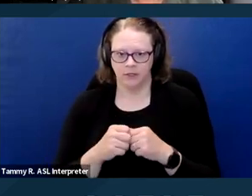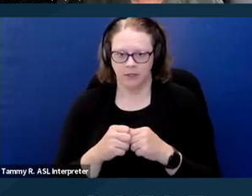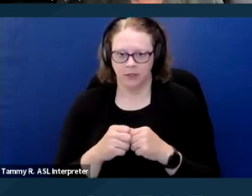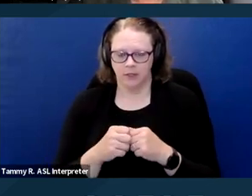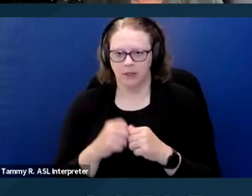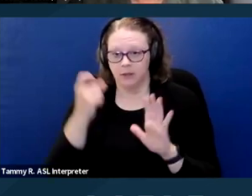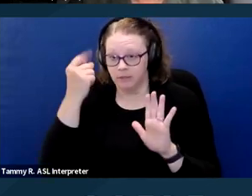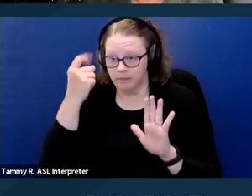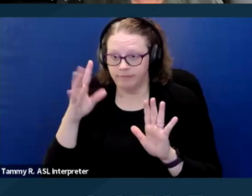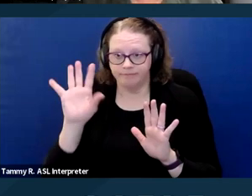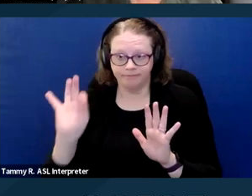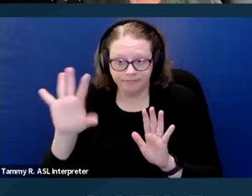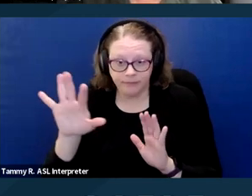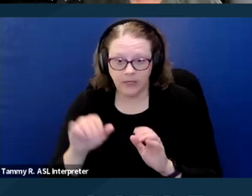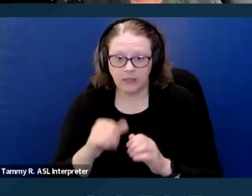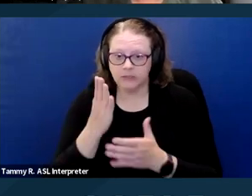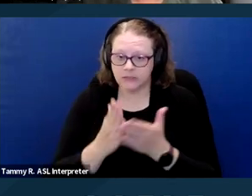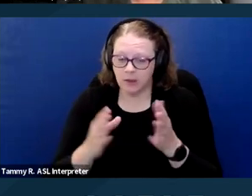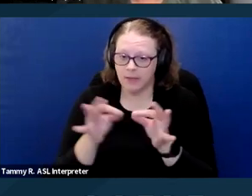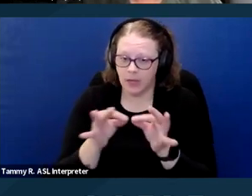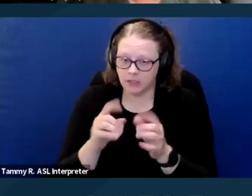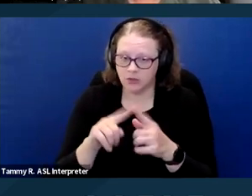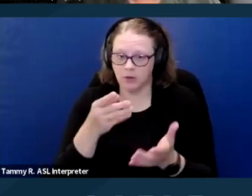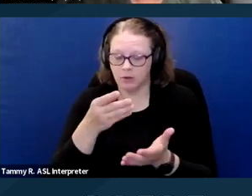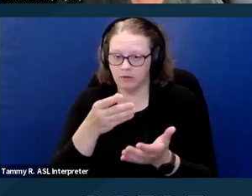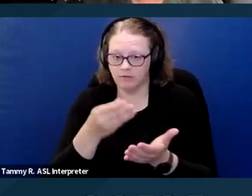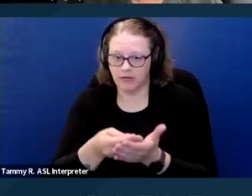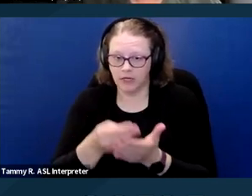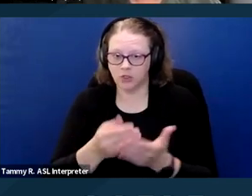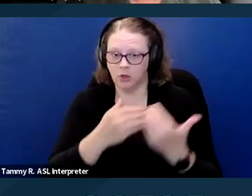Quick note that some cost or financial burden on a provider is to be expected.